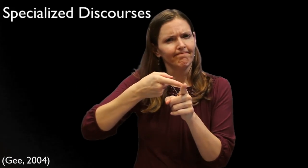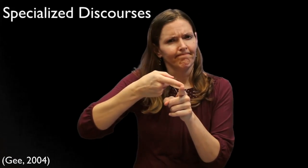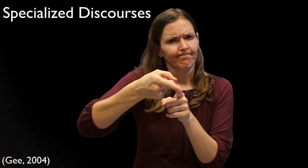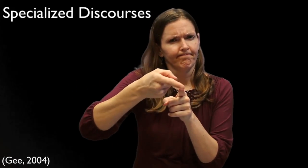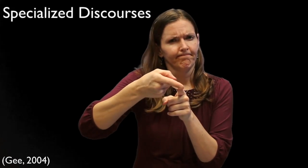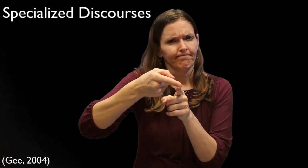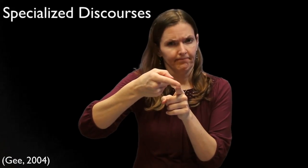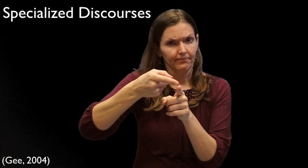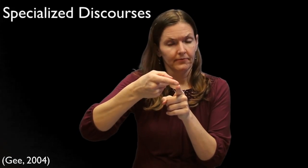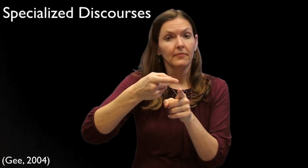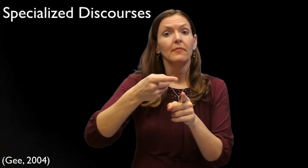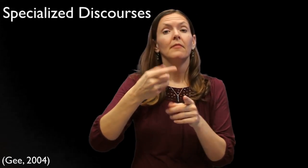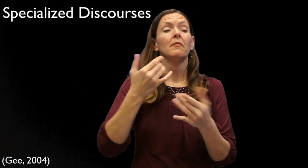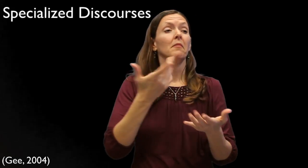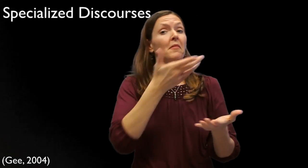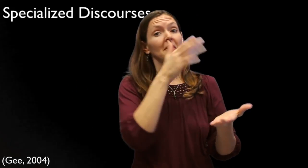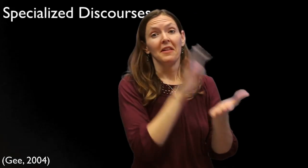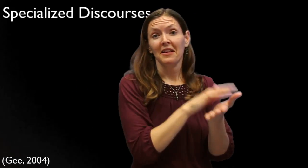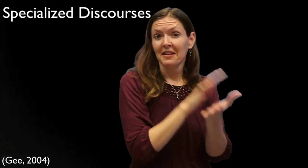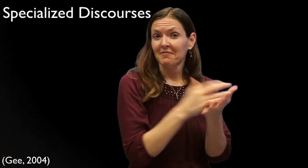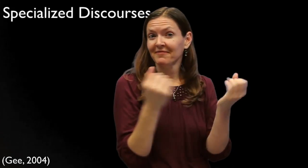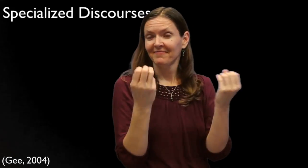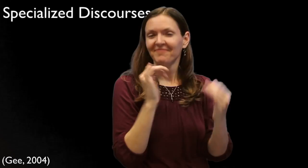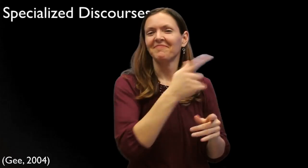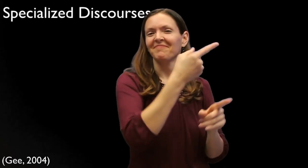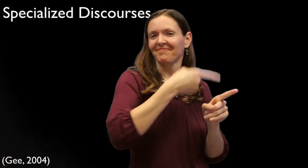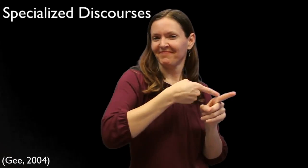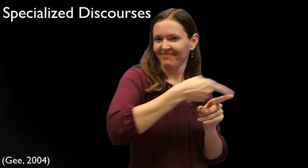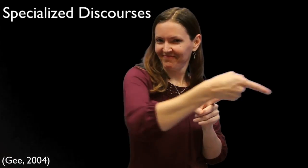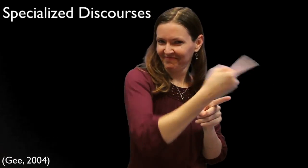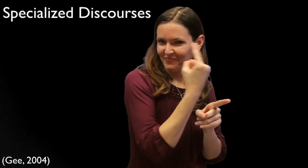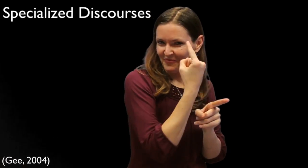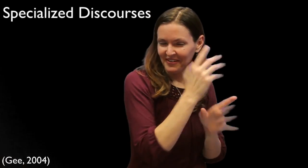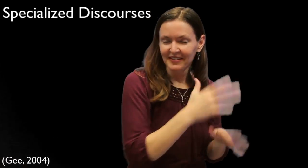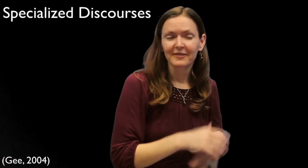ASL in the academics is an example of one specialized discourse.